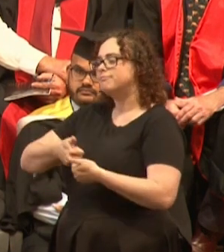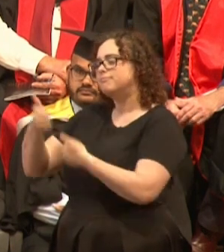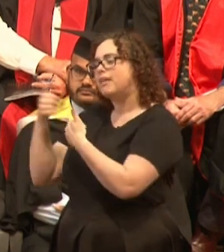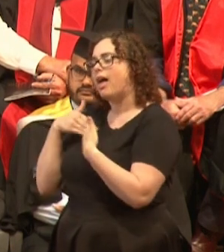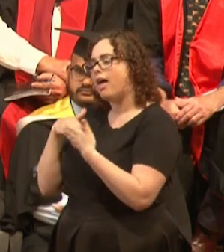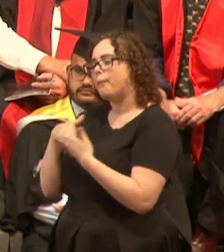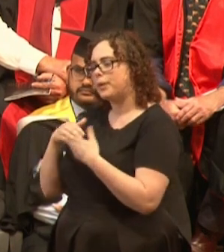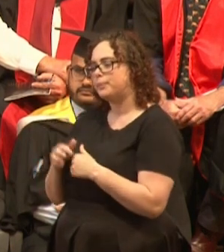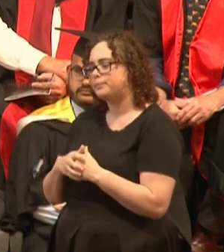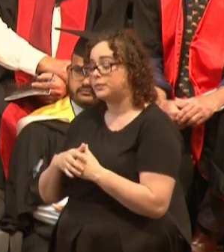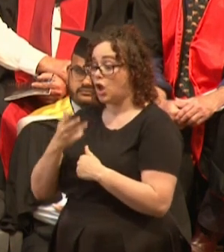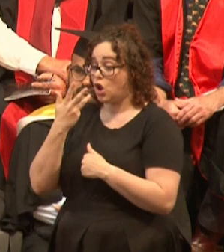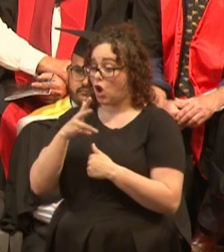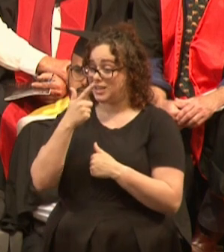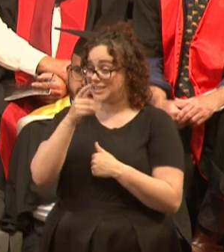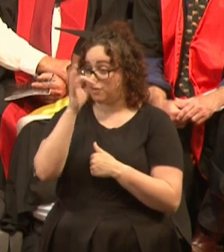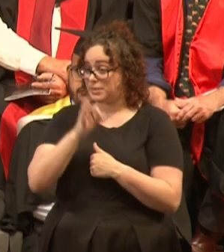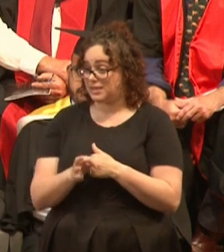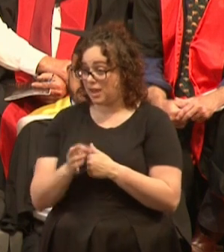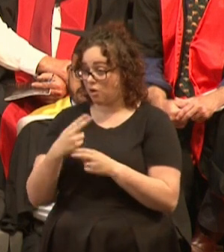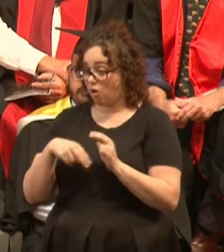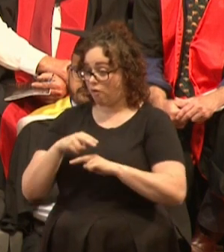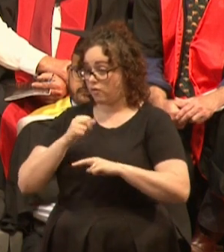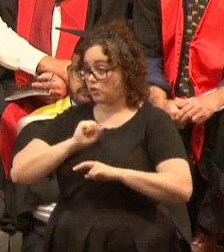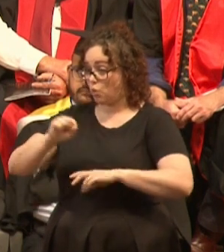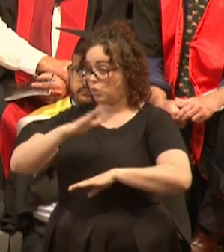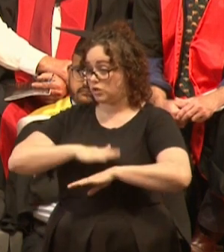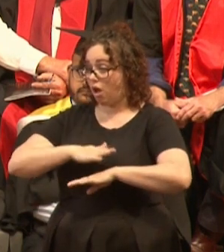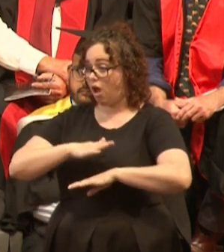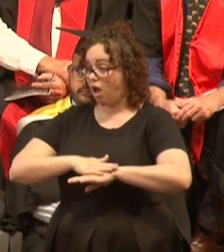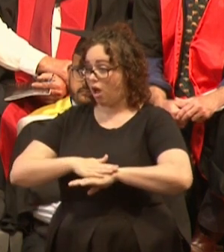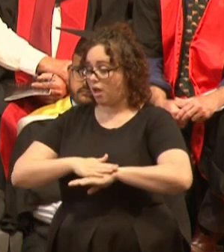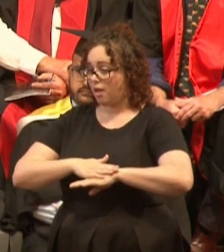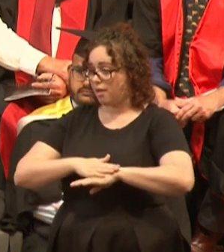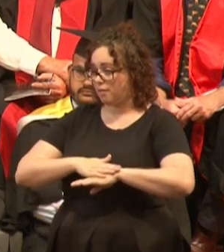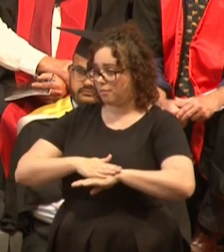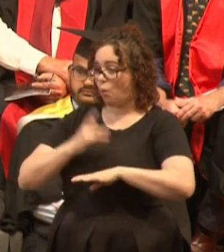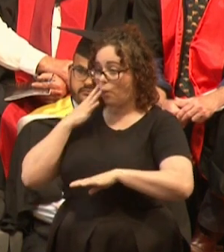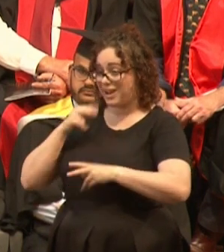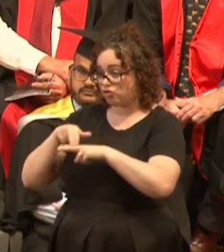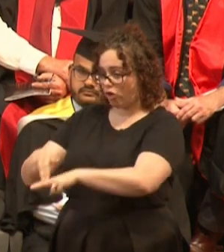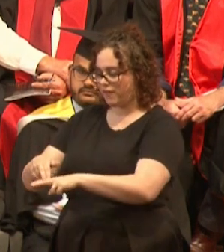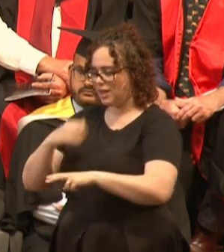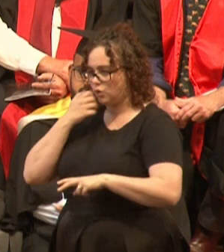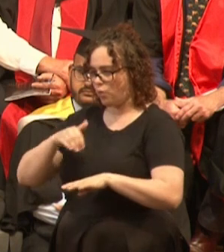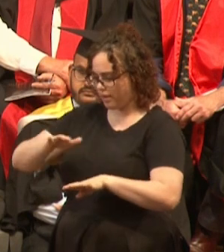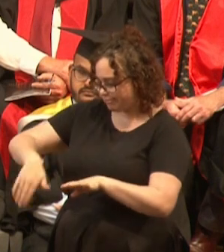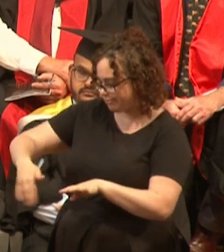97% of your time is spent paddling your guts out, it's spent avoiding cleanup sets,